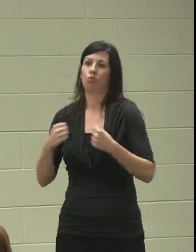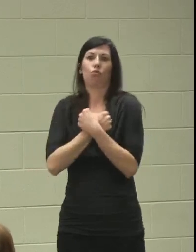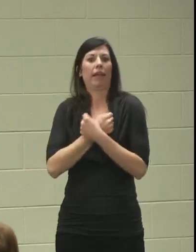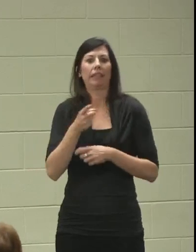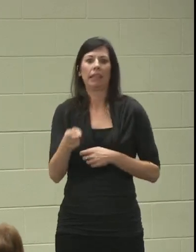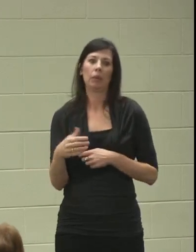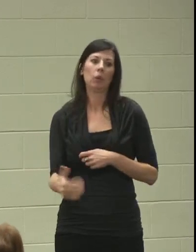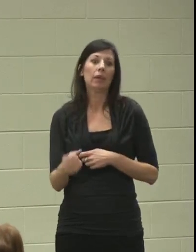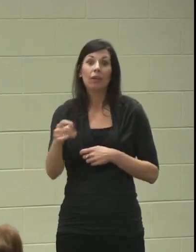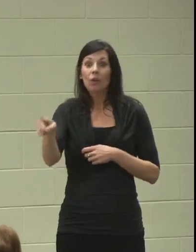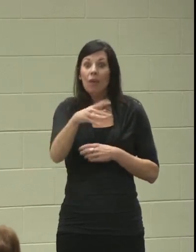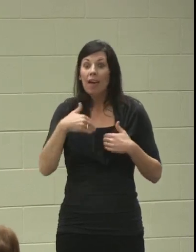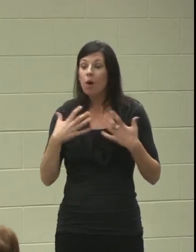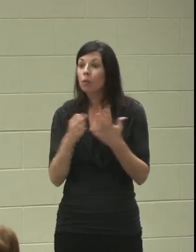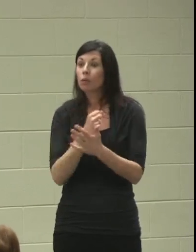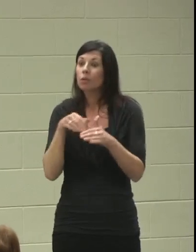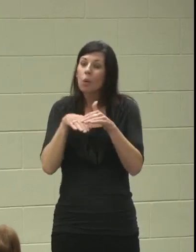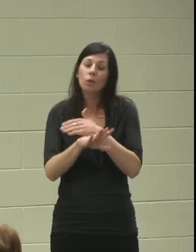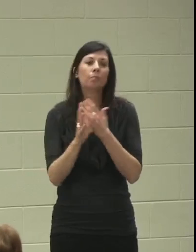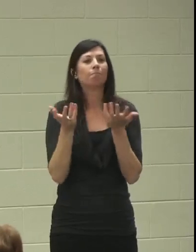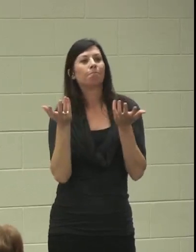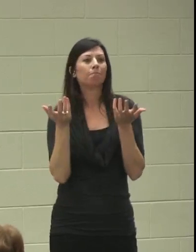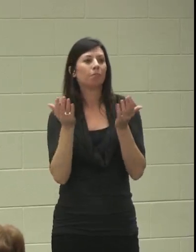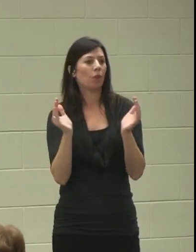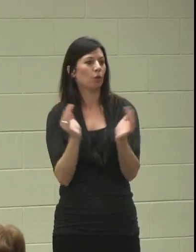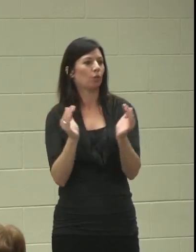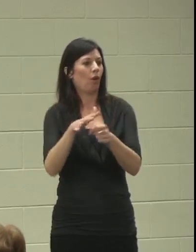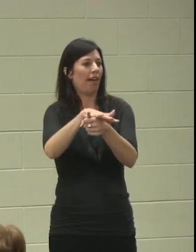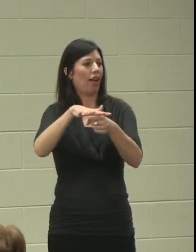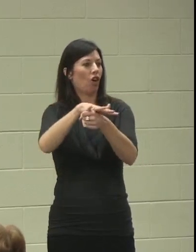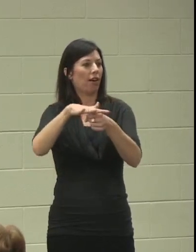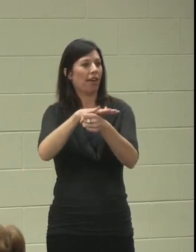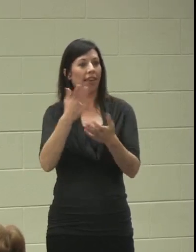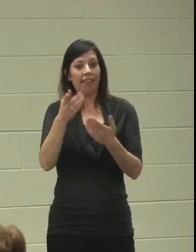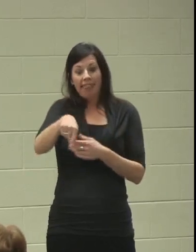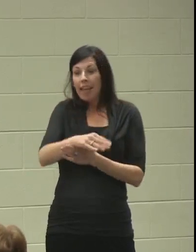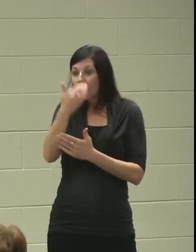the opportunity to go into a small area where they know you, and they can help you